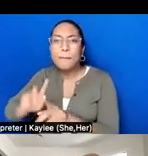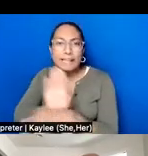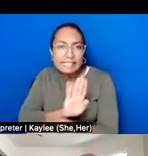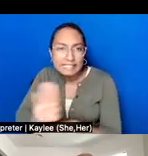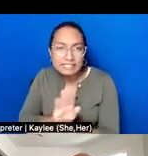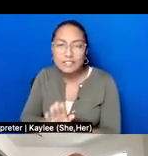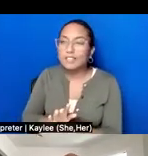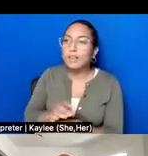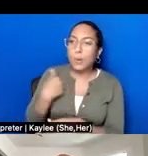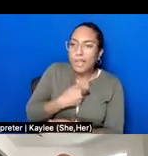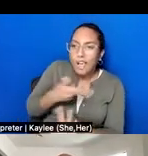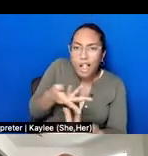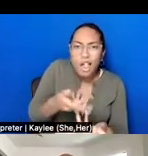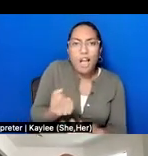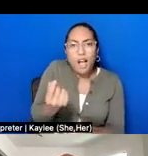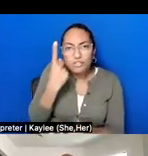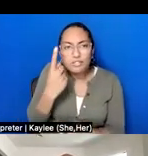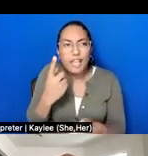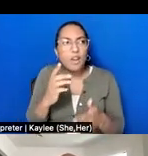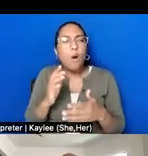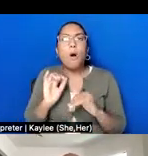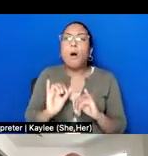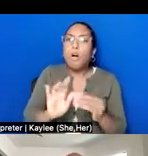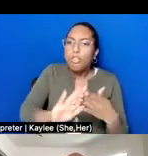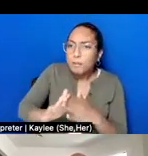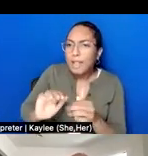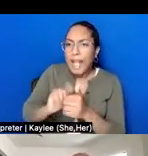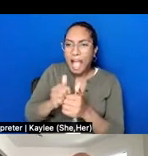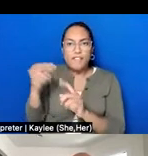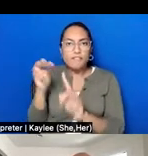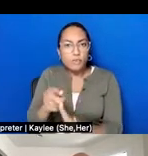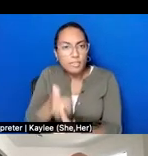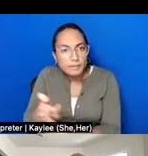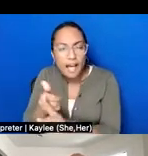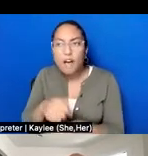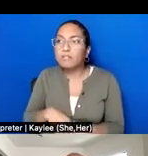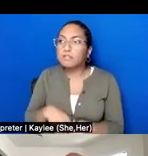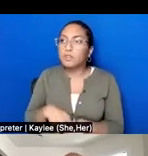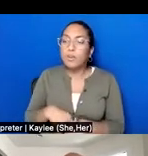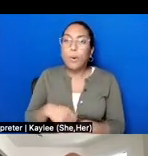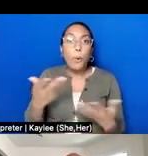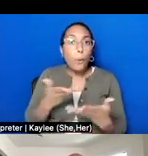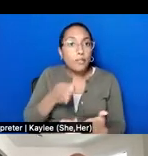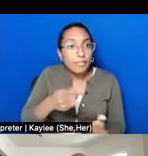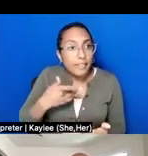what kinds of stories they felt were important, and help us understand how they saw us as an